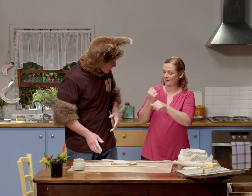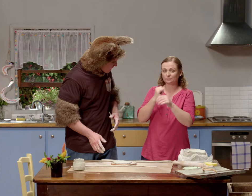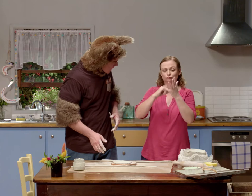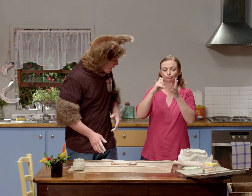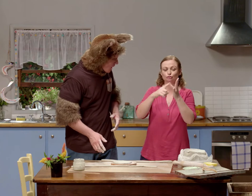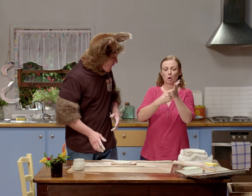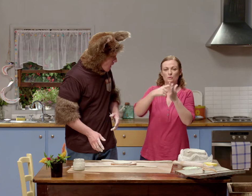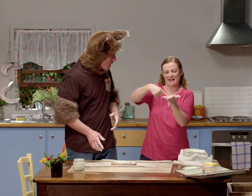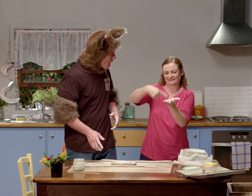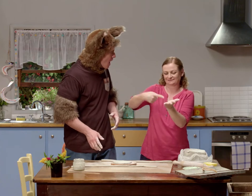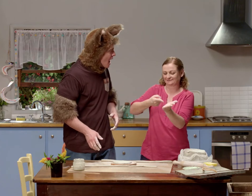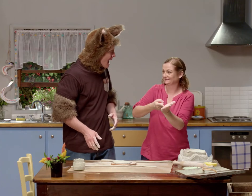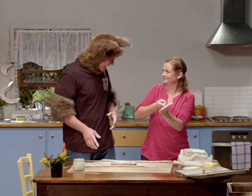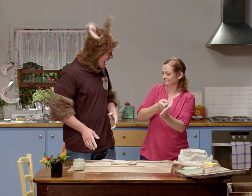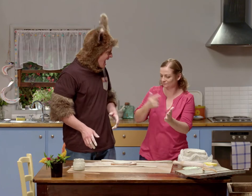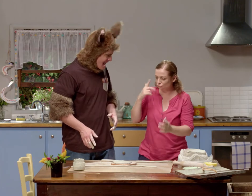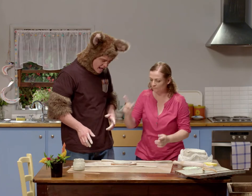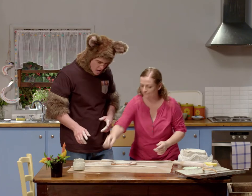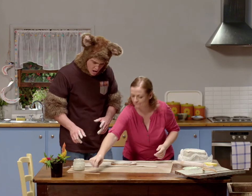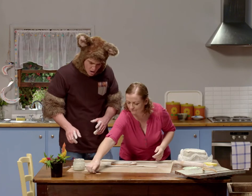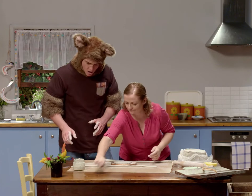We need to score it first. I'll show you.